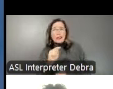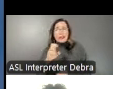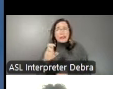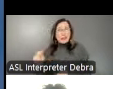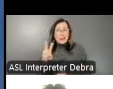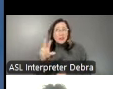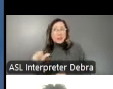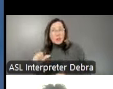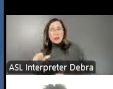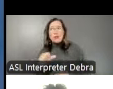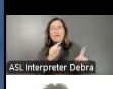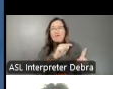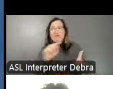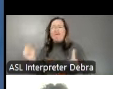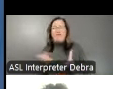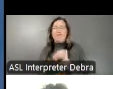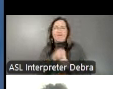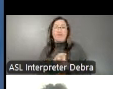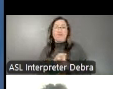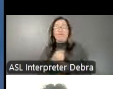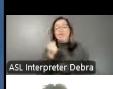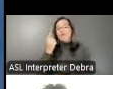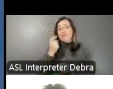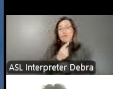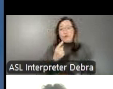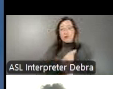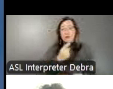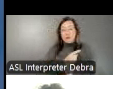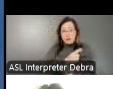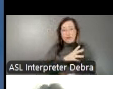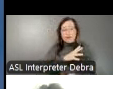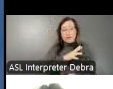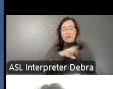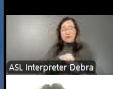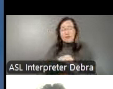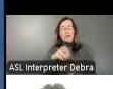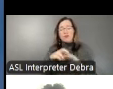note that in addition to our regular engagement with State and Regional Arts Organizations, we've